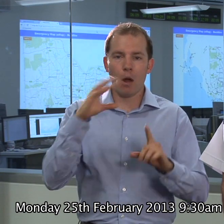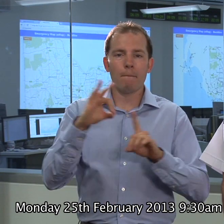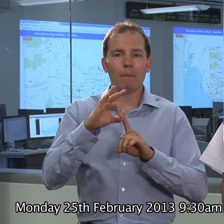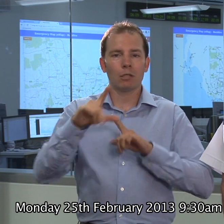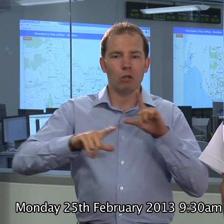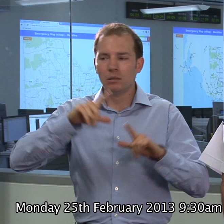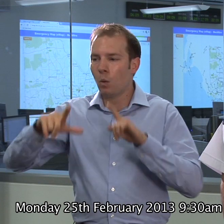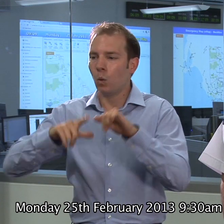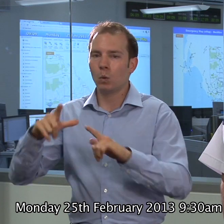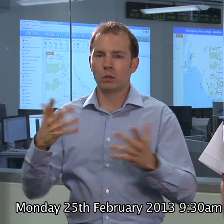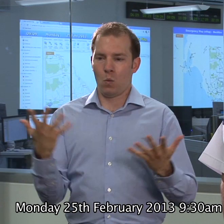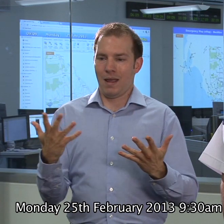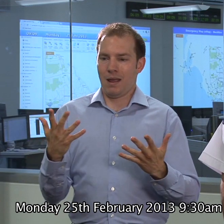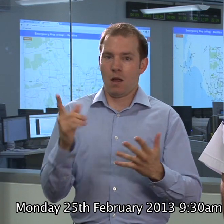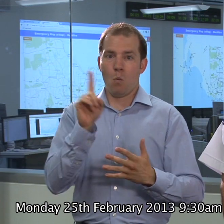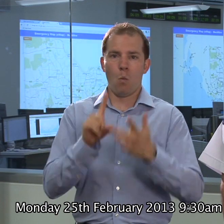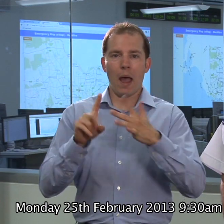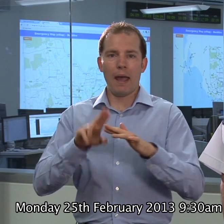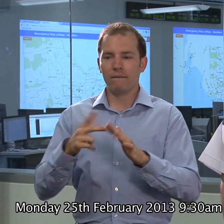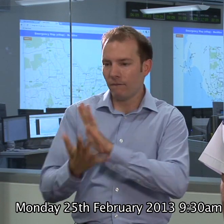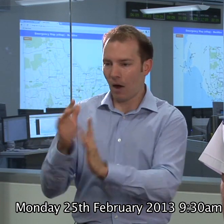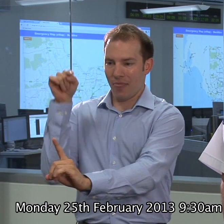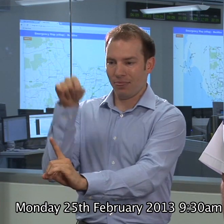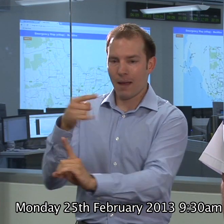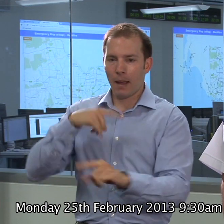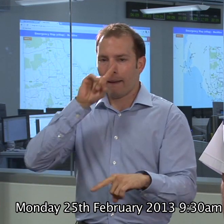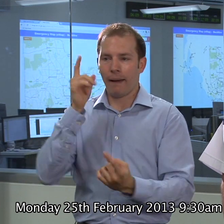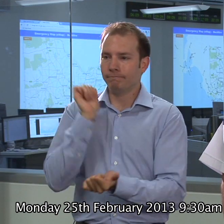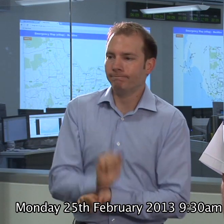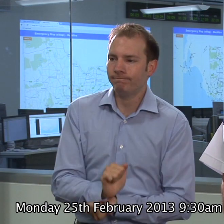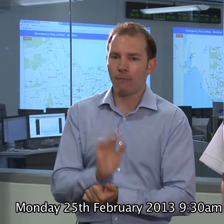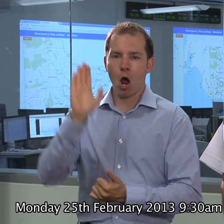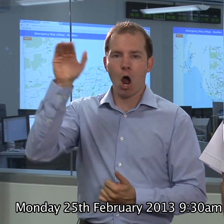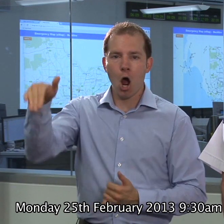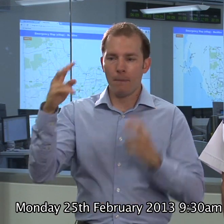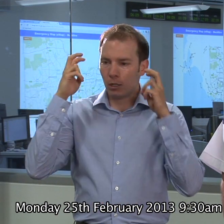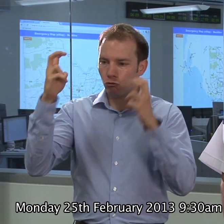Where are hay, what would they do if a fire started? What would they do if they couldn't get home because the bus didn't make it or the train didn't.